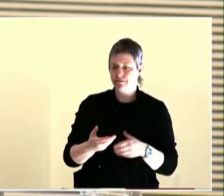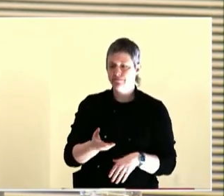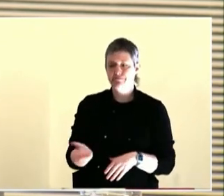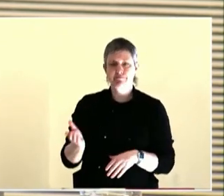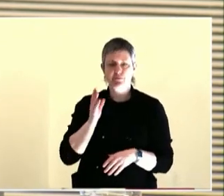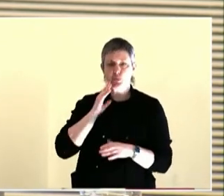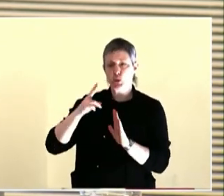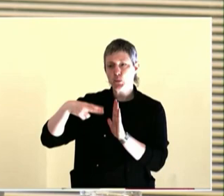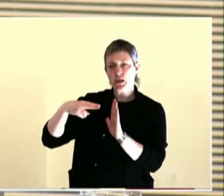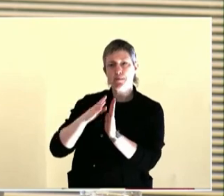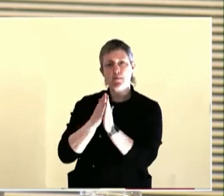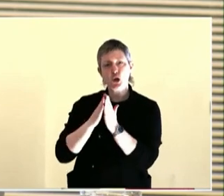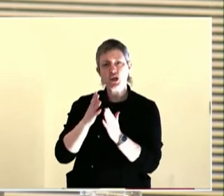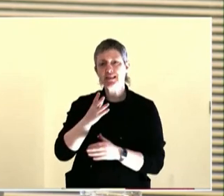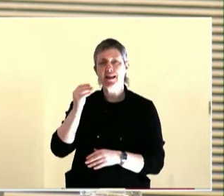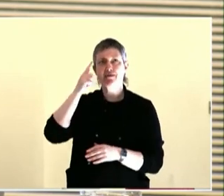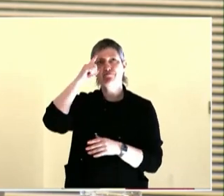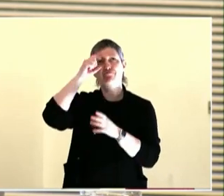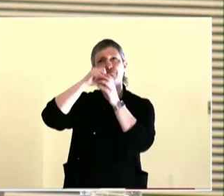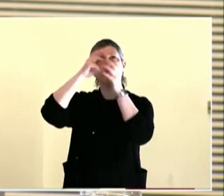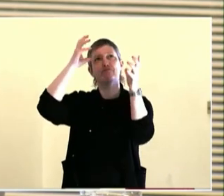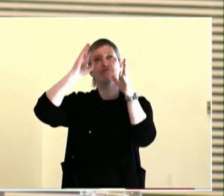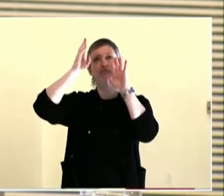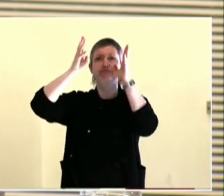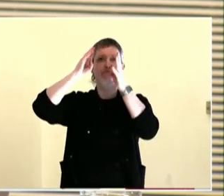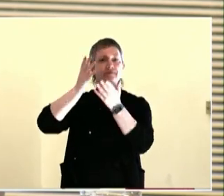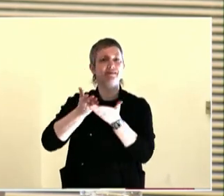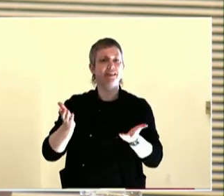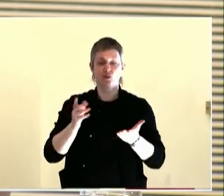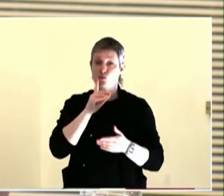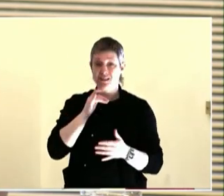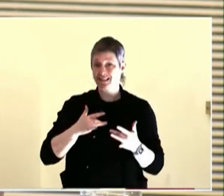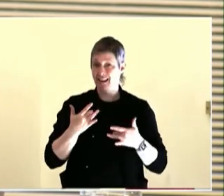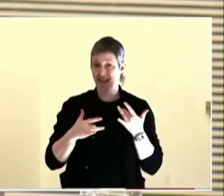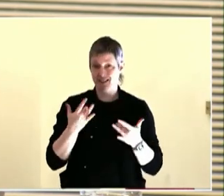stepping up and being willing to work with me on a project called